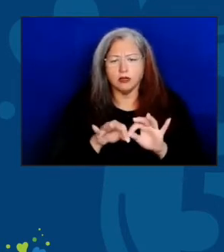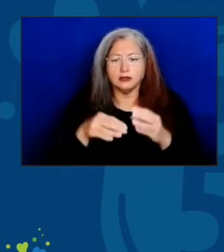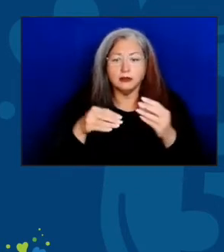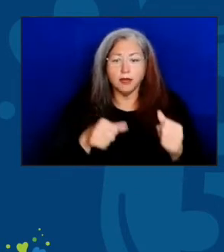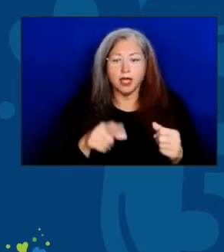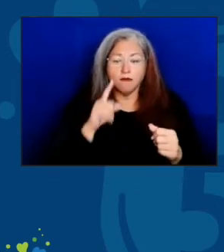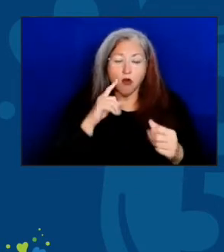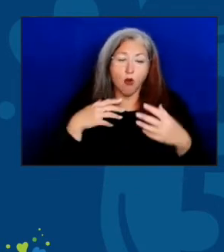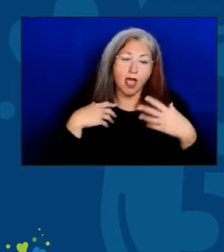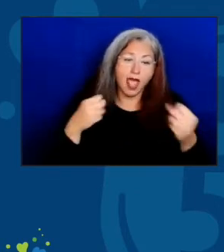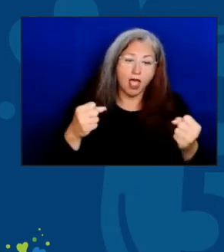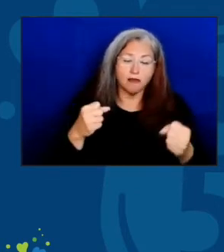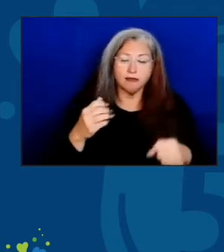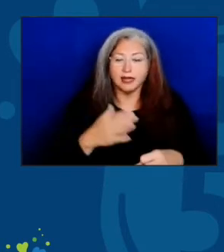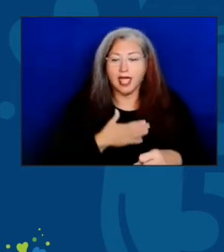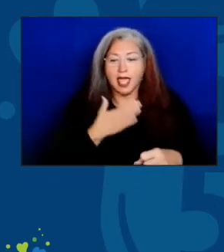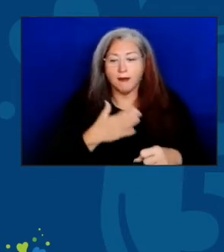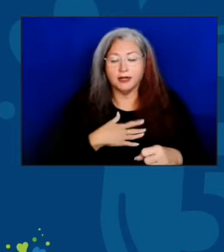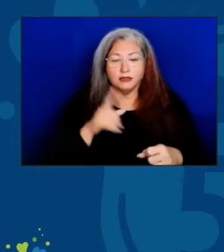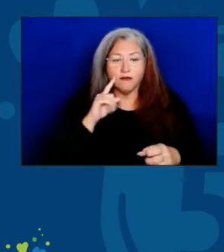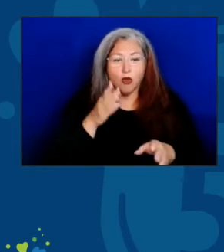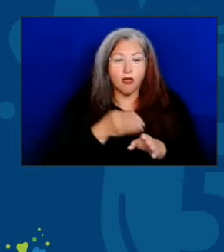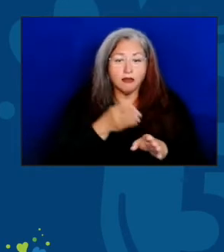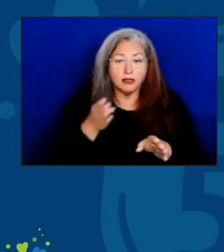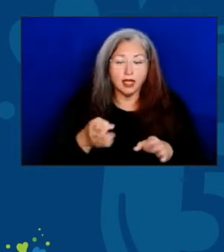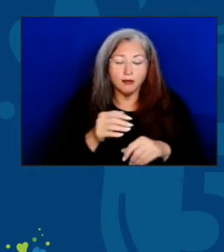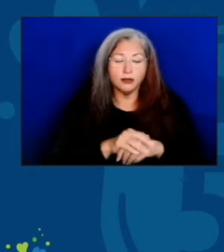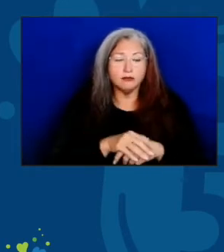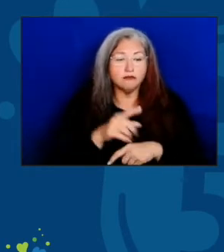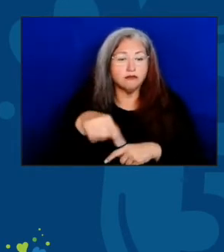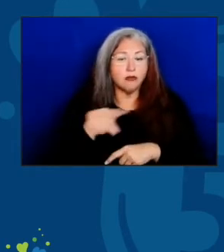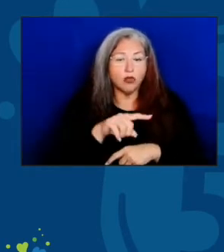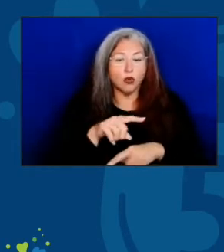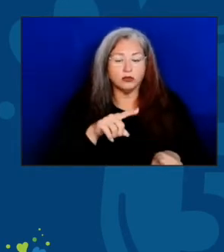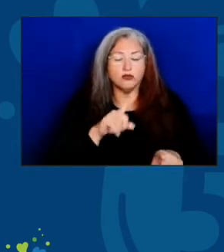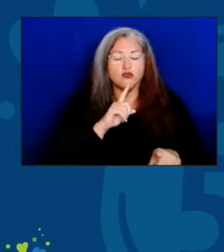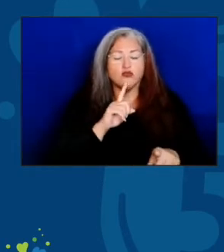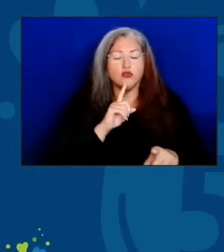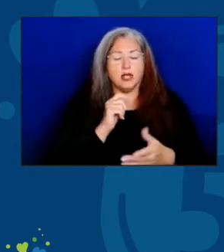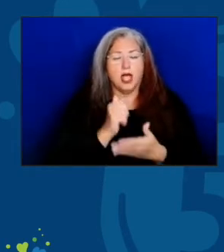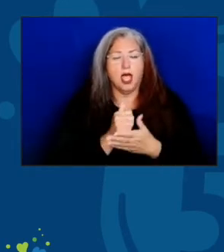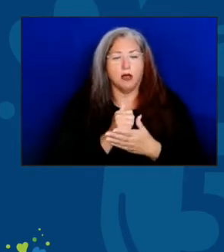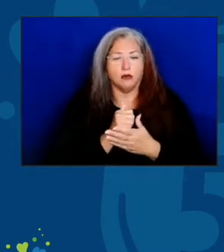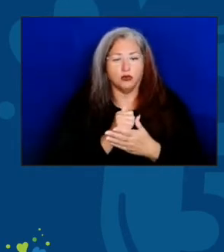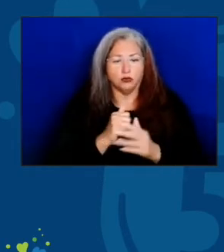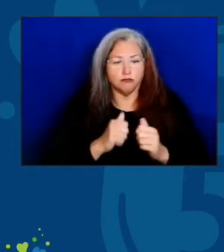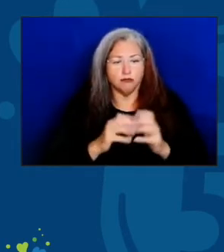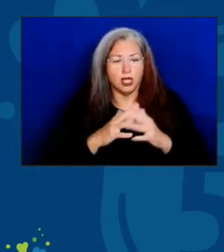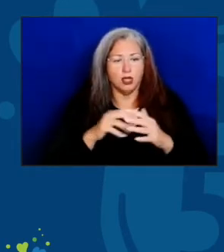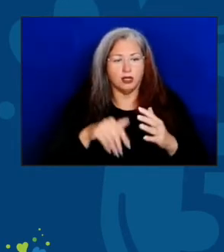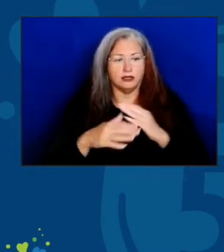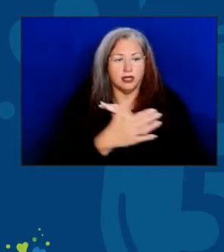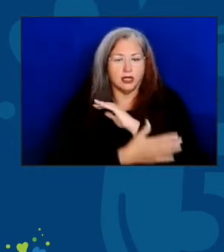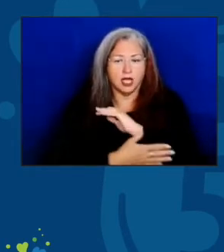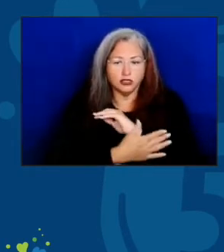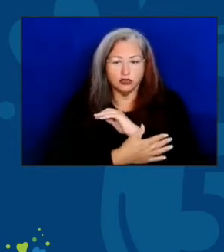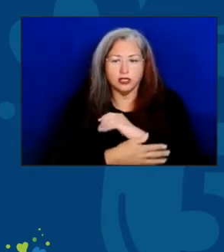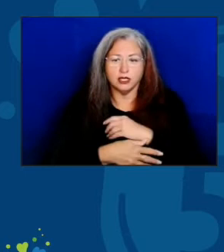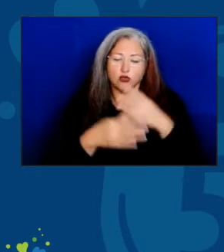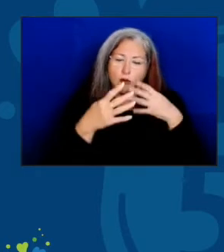and happiness of our neighbors-- those who truly helped build this country, who fought in our wars, who marched for civil rights,